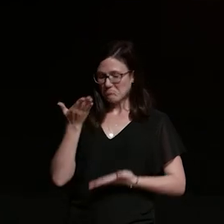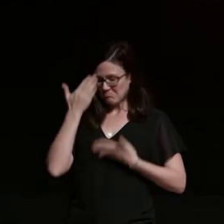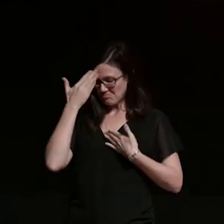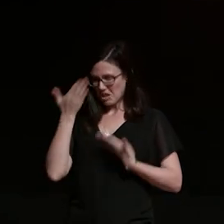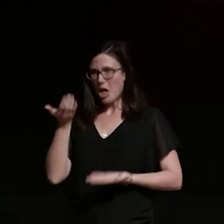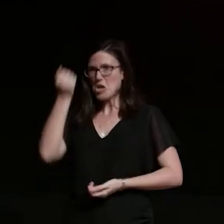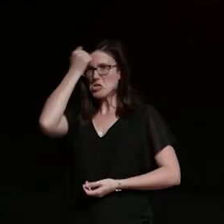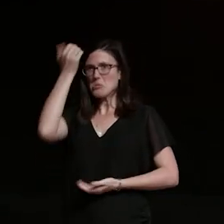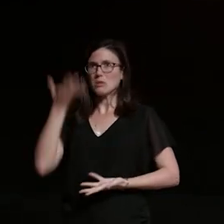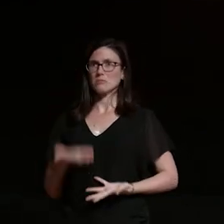which was true in the beginning